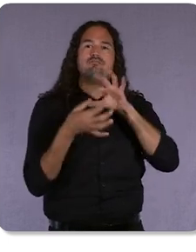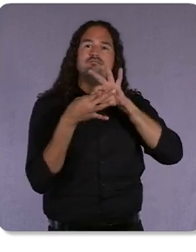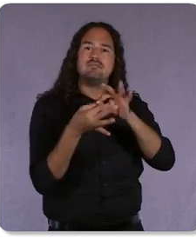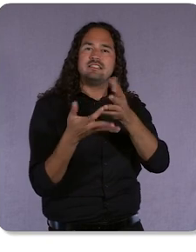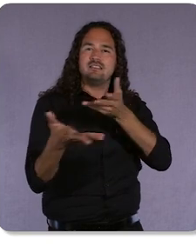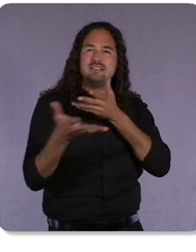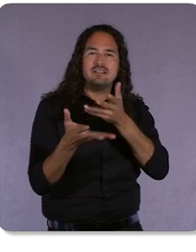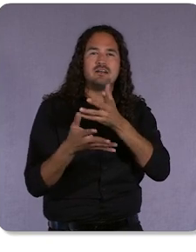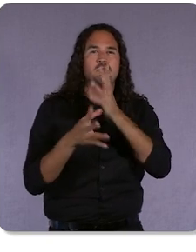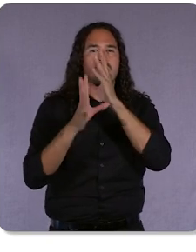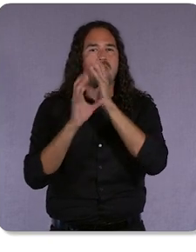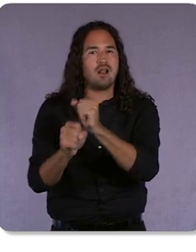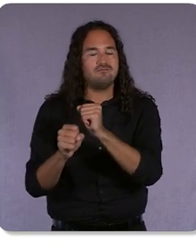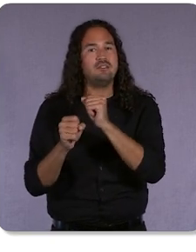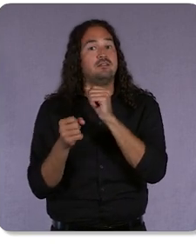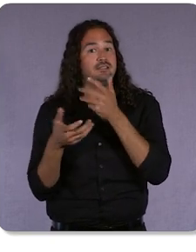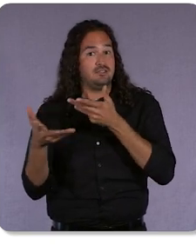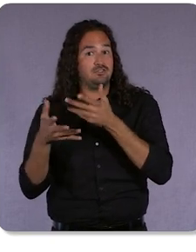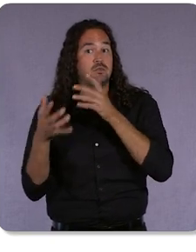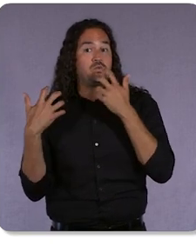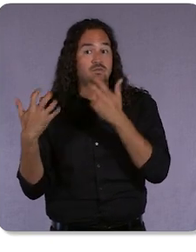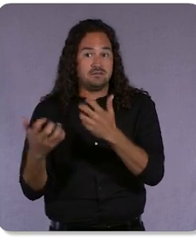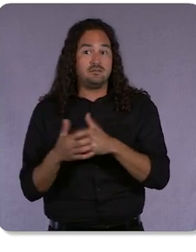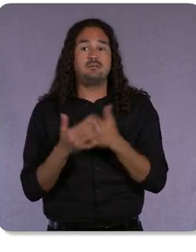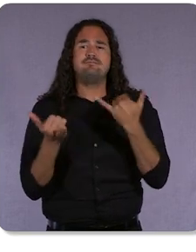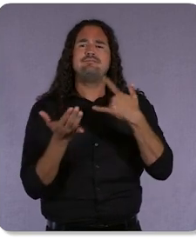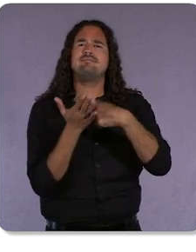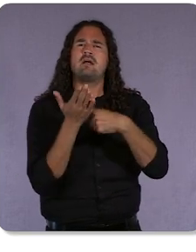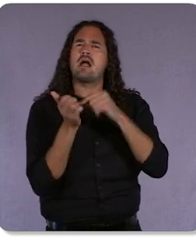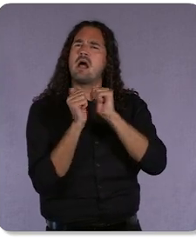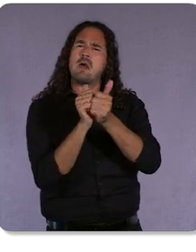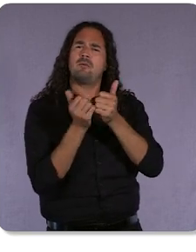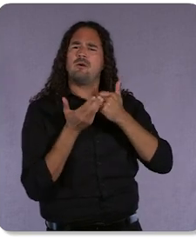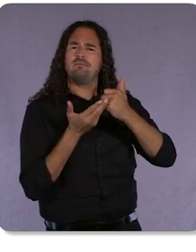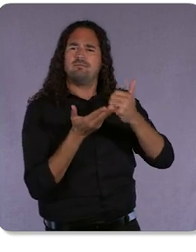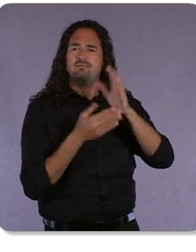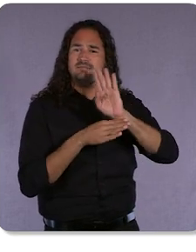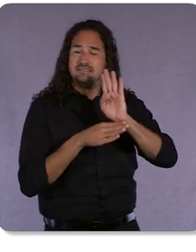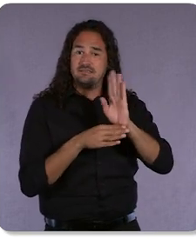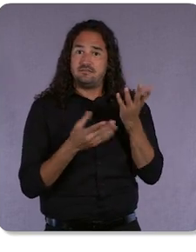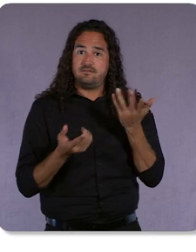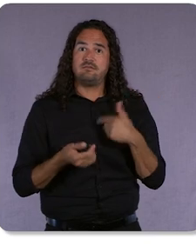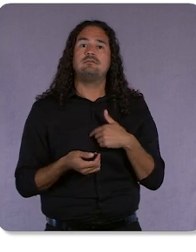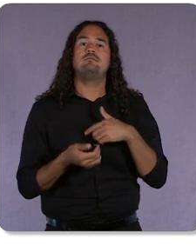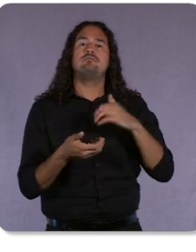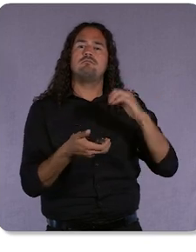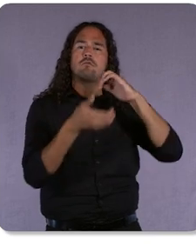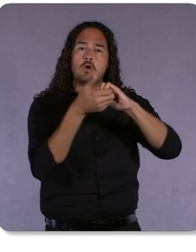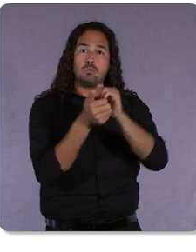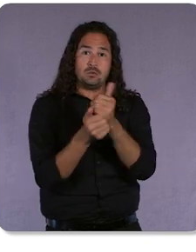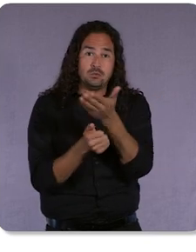So let’s talk more about what we’re doing to help businesses. We’re partnering with you to find new ways to reach consumers that align